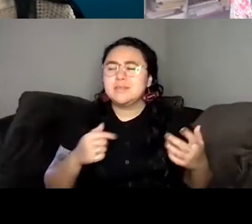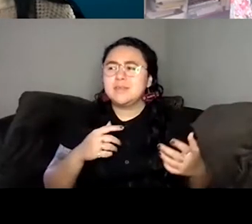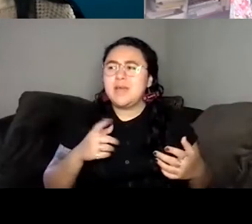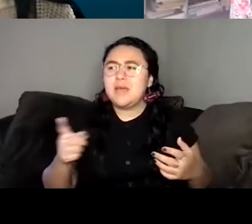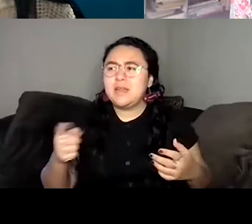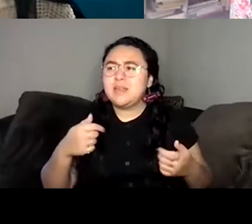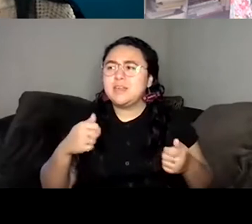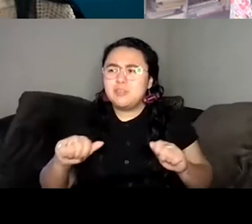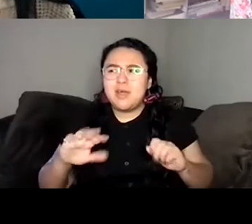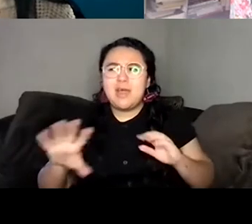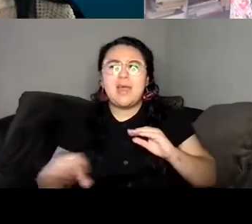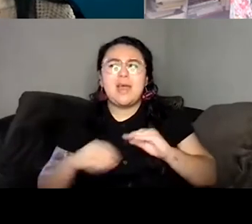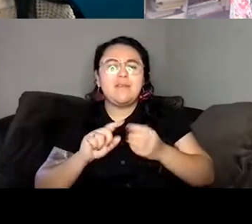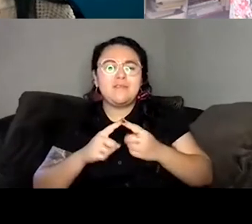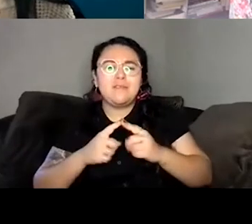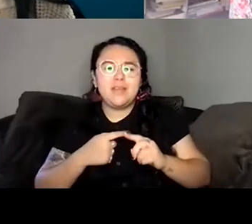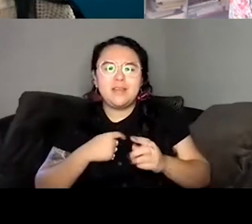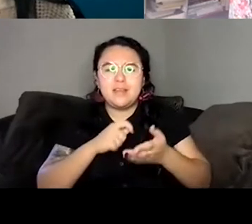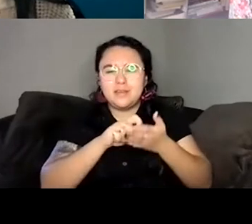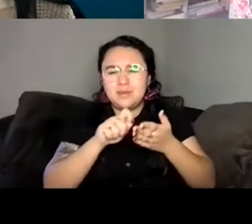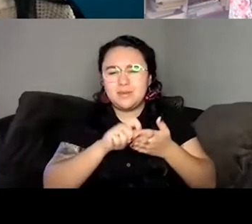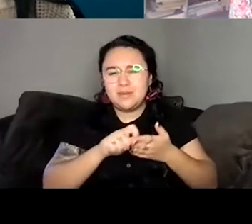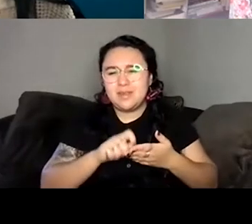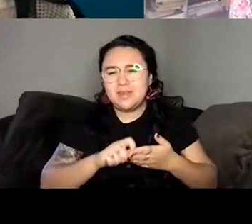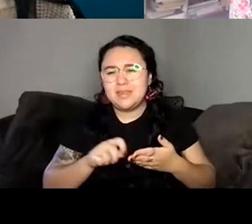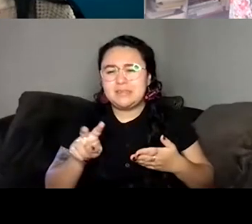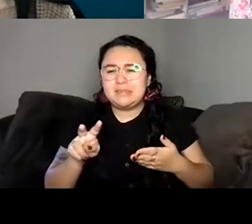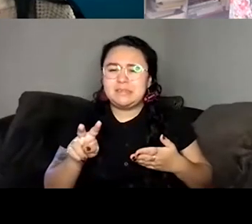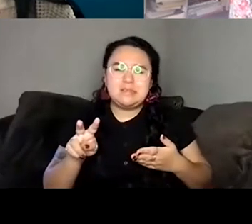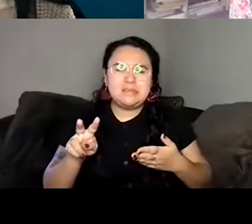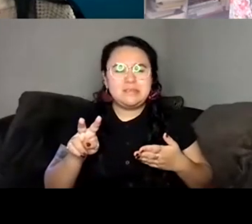I didn't know how to not. I didn't know how to feel right about something and really trust